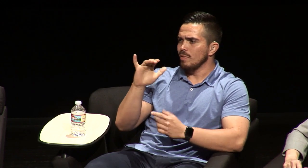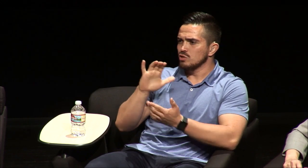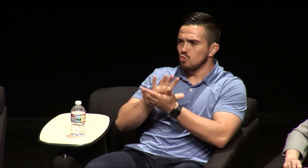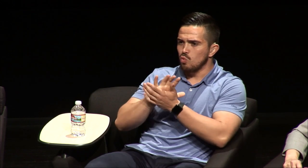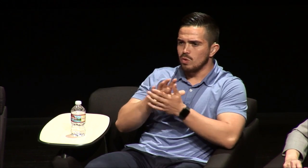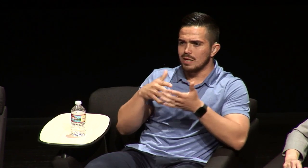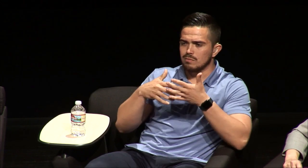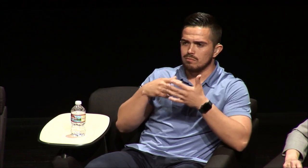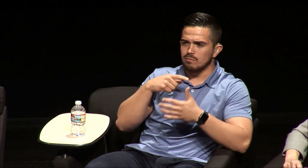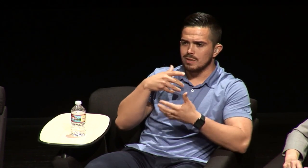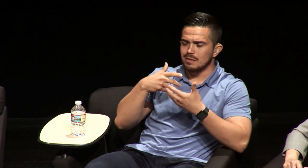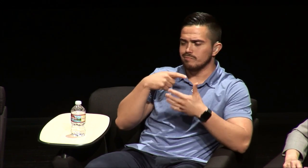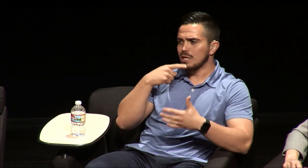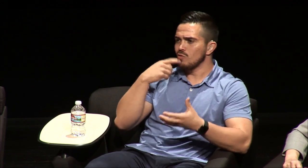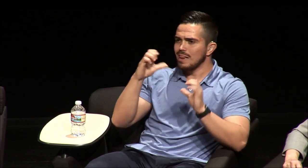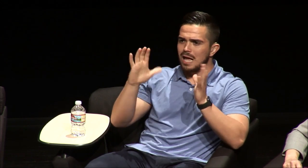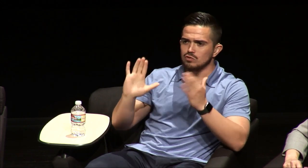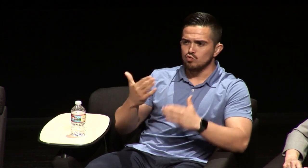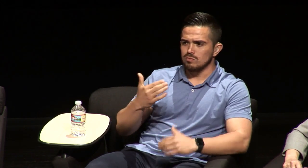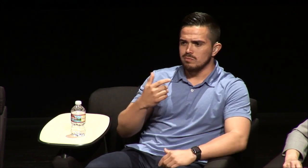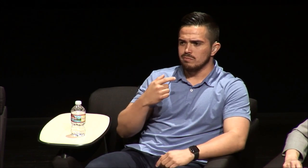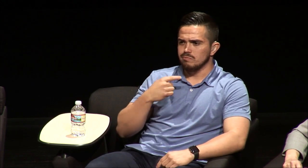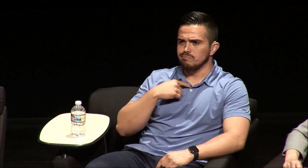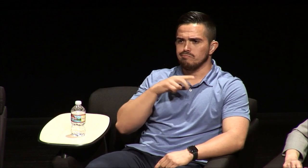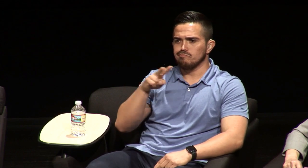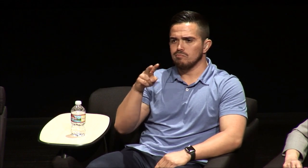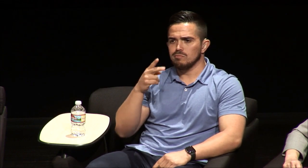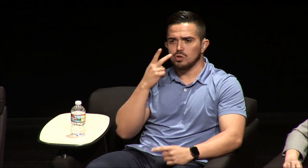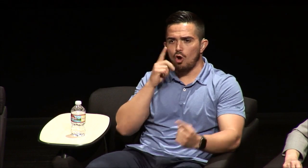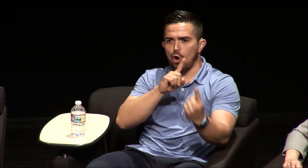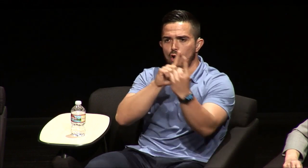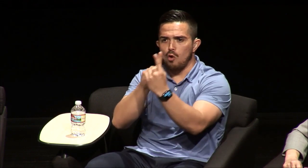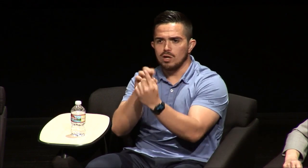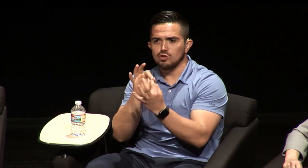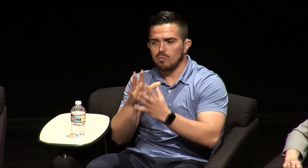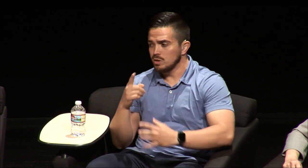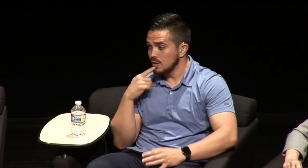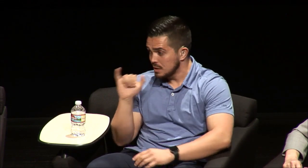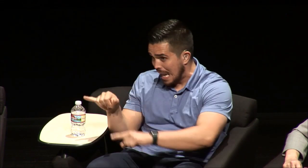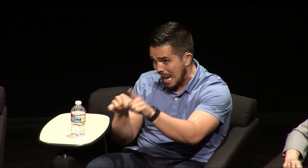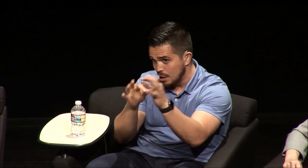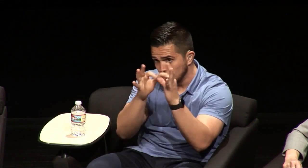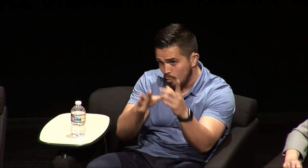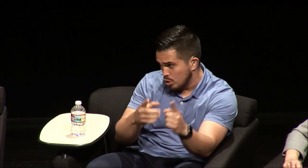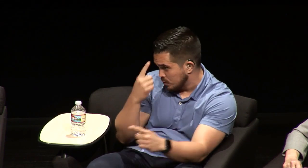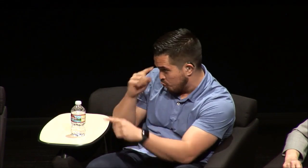was exposed to public school to the hearing classroom and they they put me